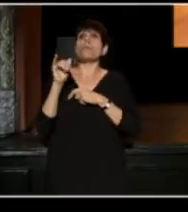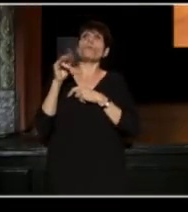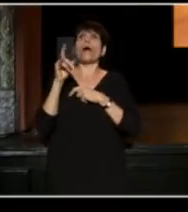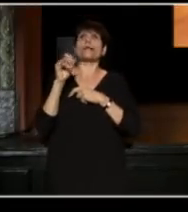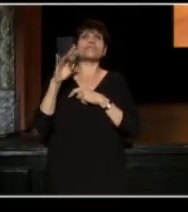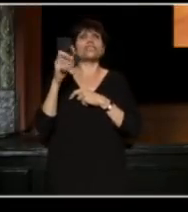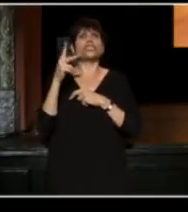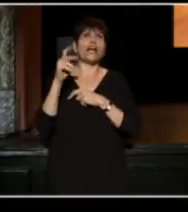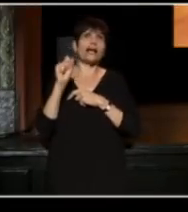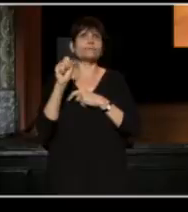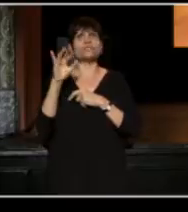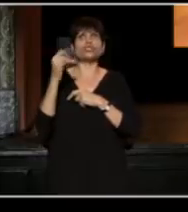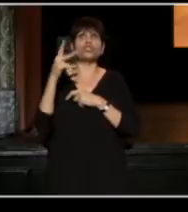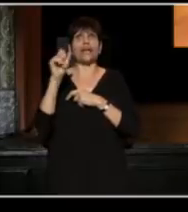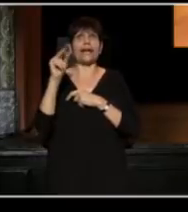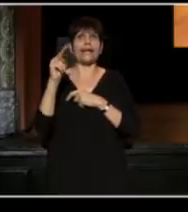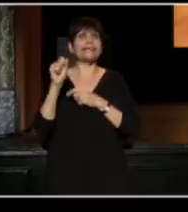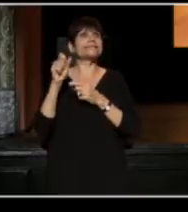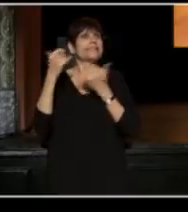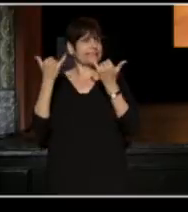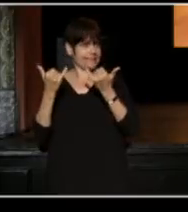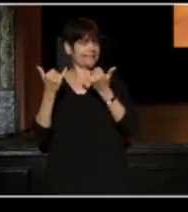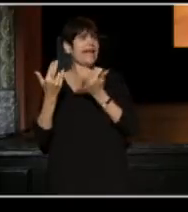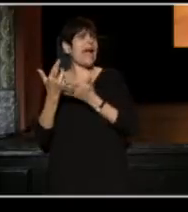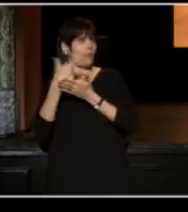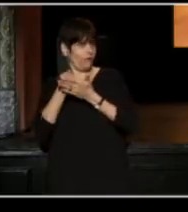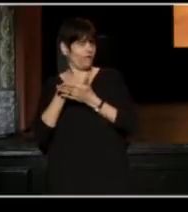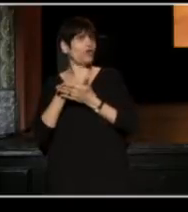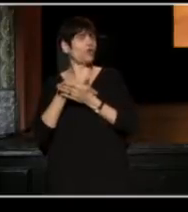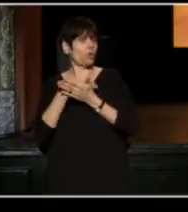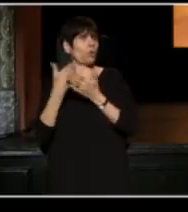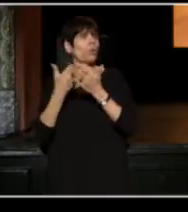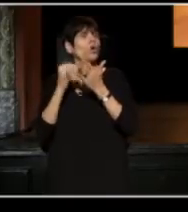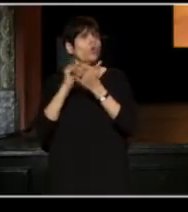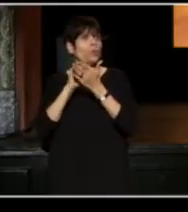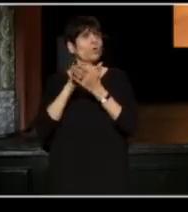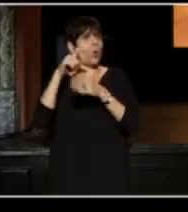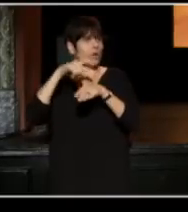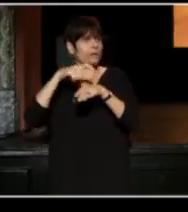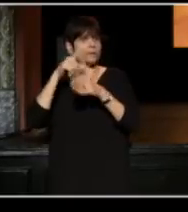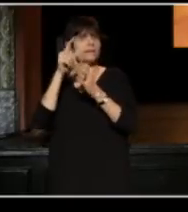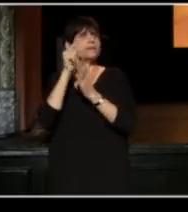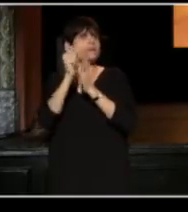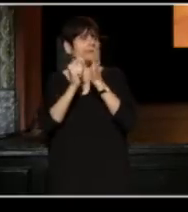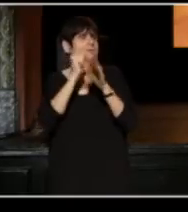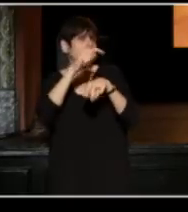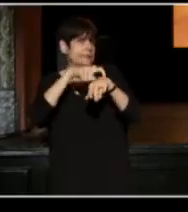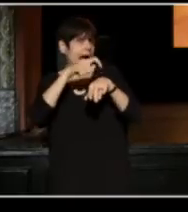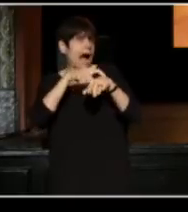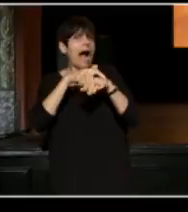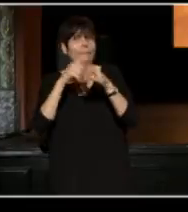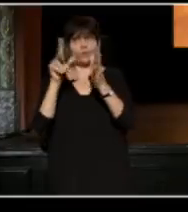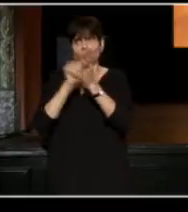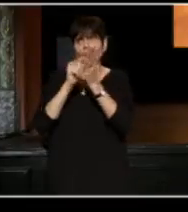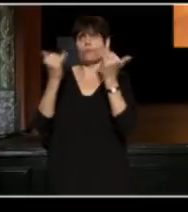Jenkins who was reviewed in today's Time brilliantly, by the way, is incomparable.